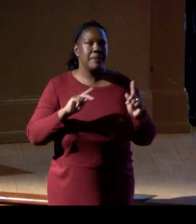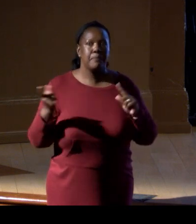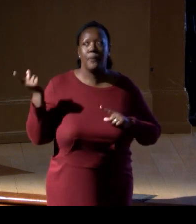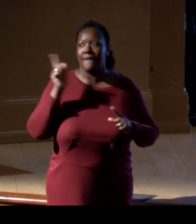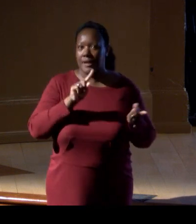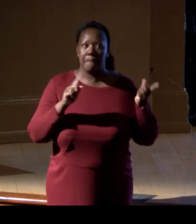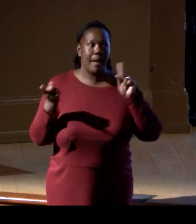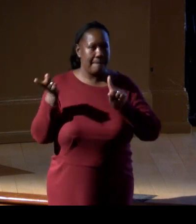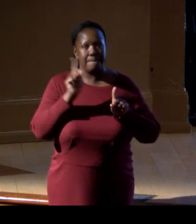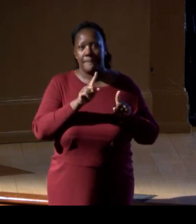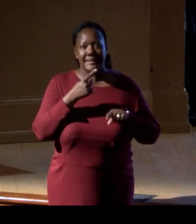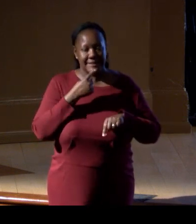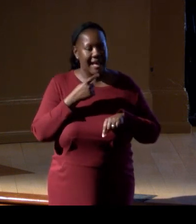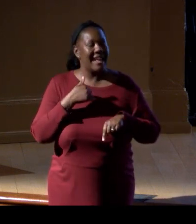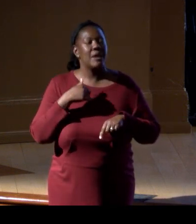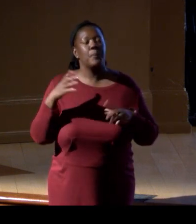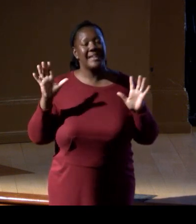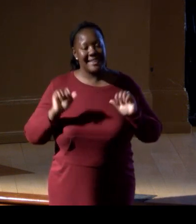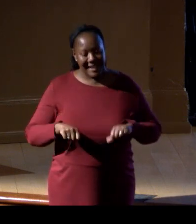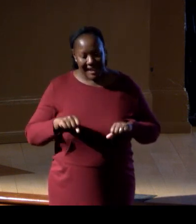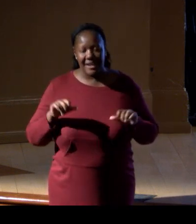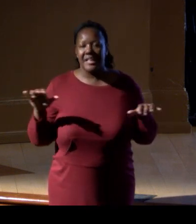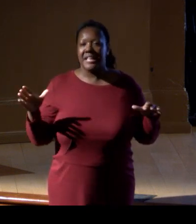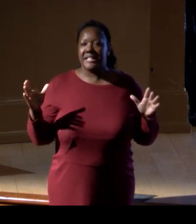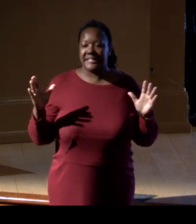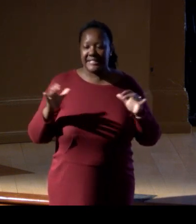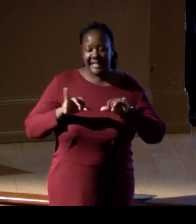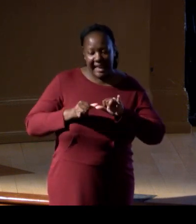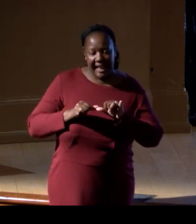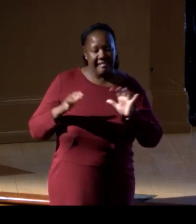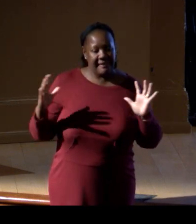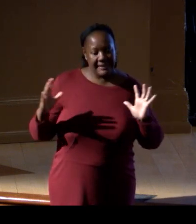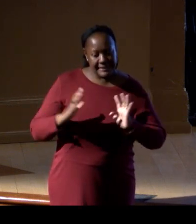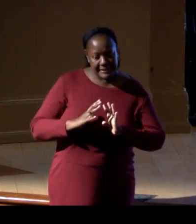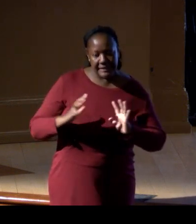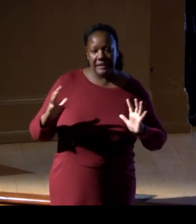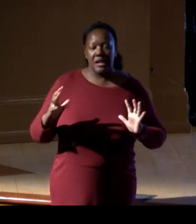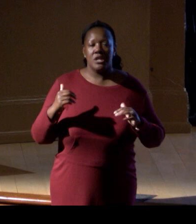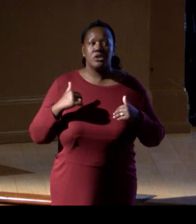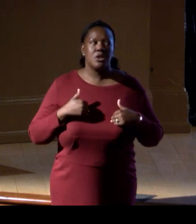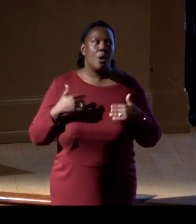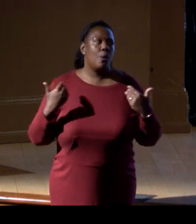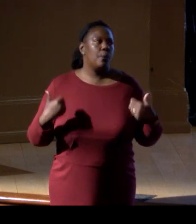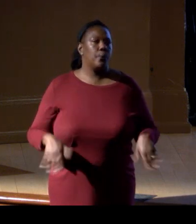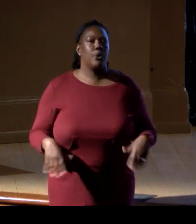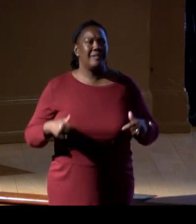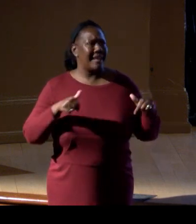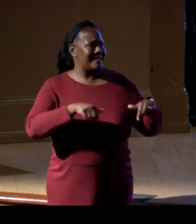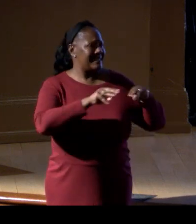And so, it will amplify the value of places like this museum, the holdings in this museum,